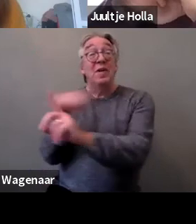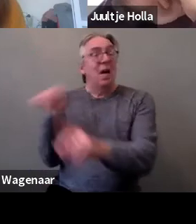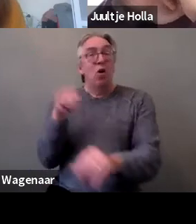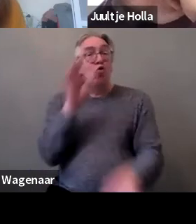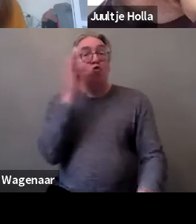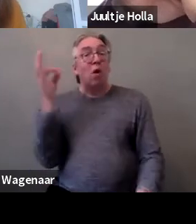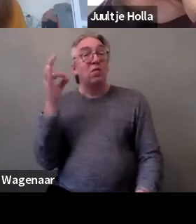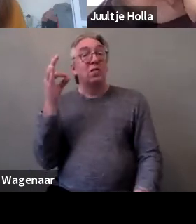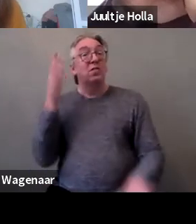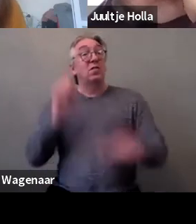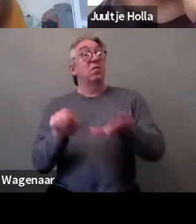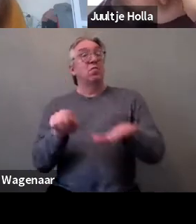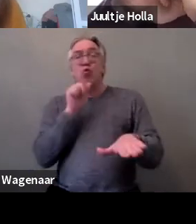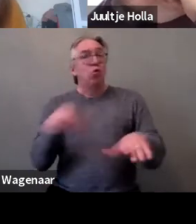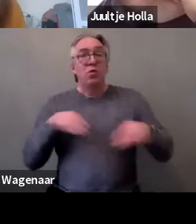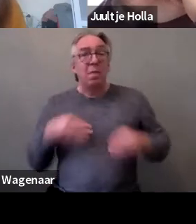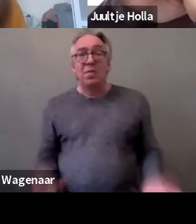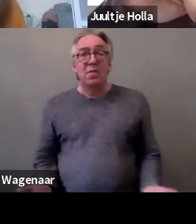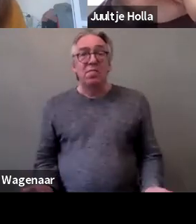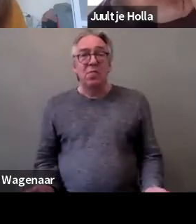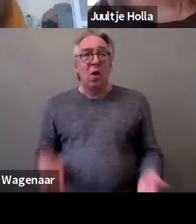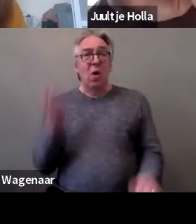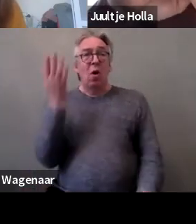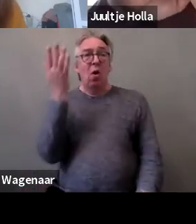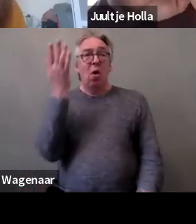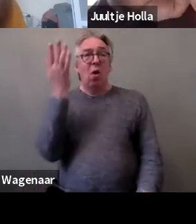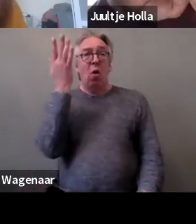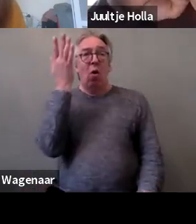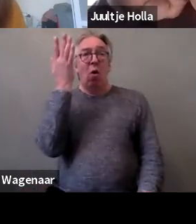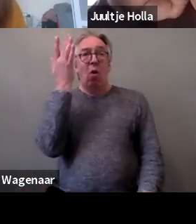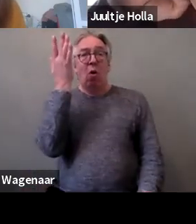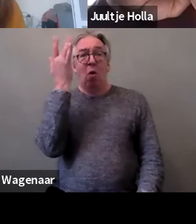and Istanbul Convention are still are still being ignored by States.